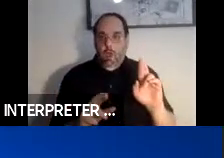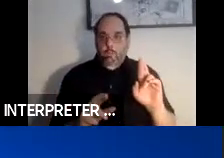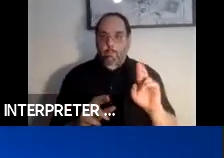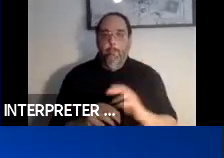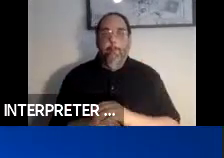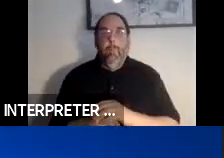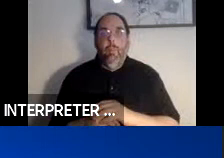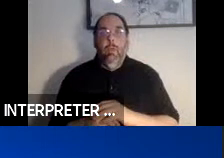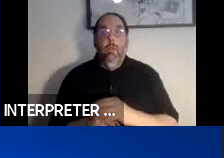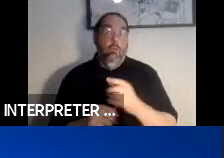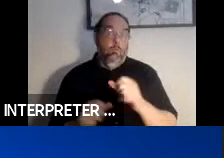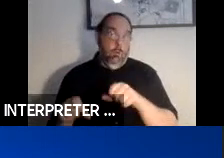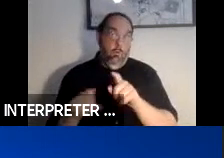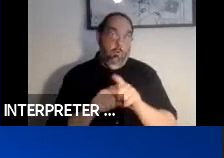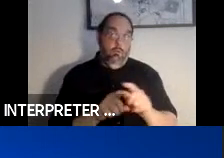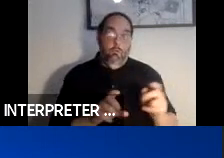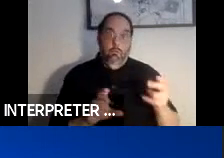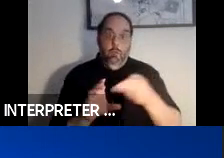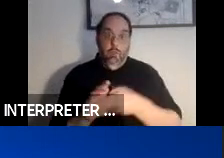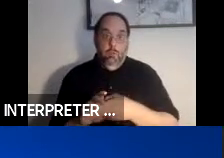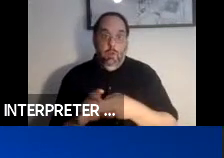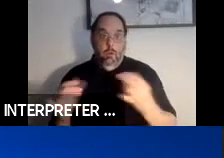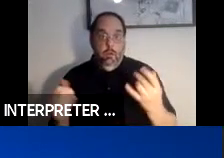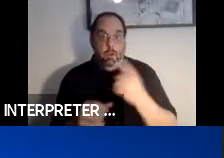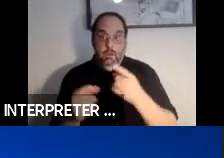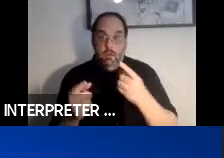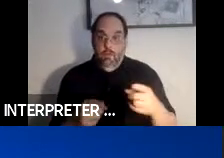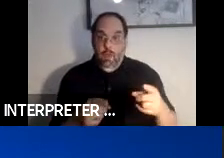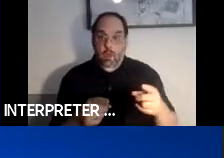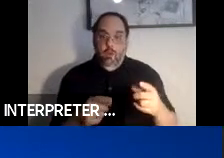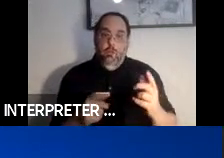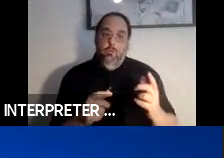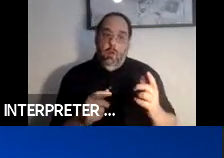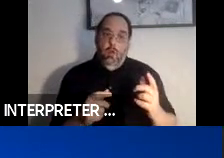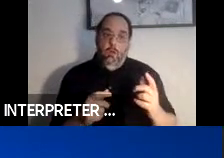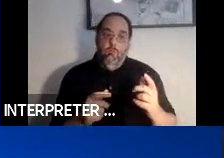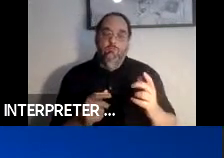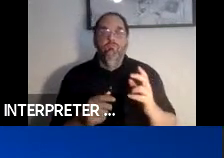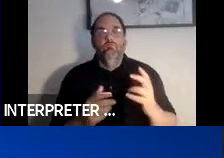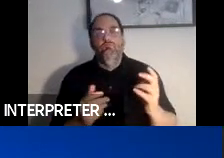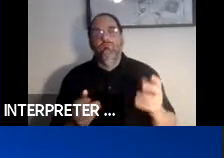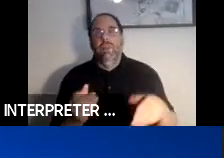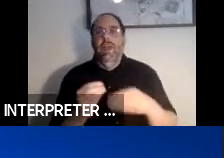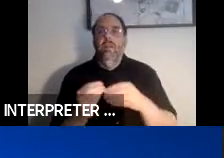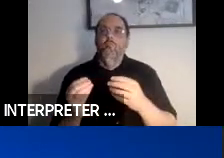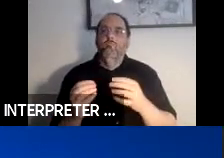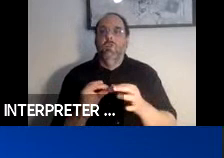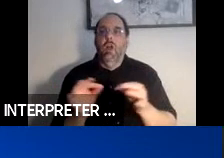You may also participate in today's event by contributing to the open discussion. Using